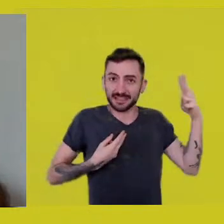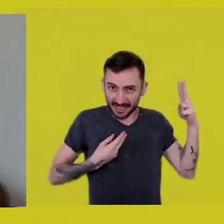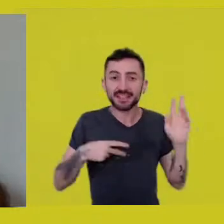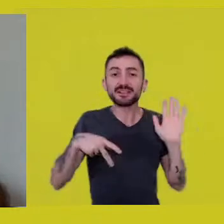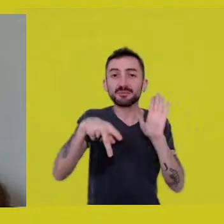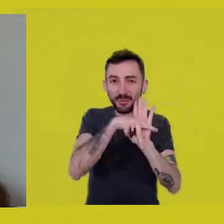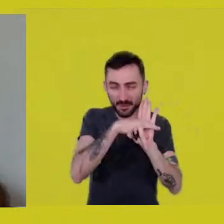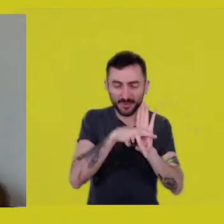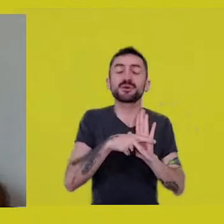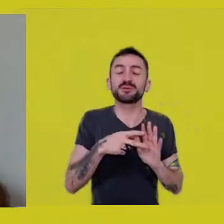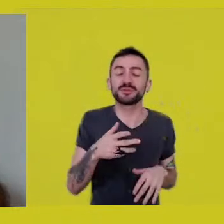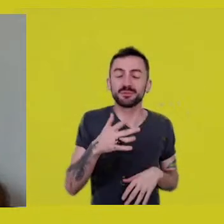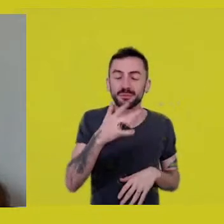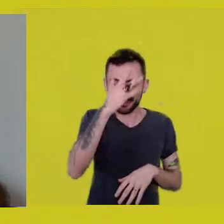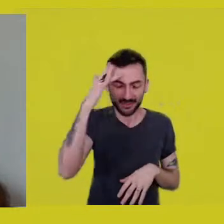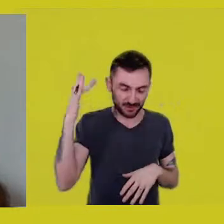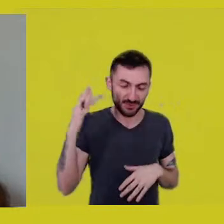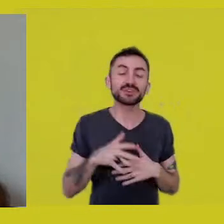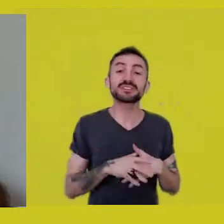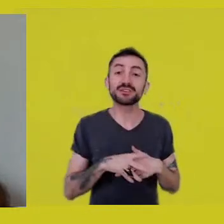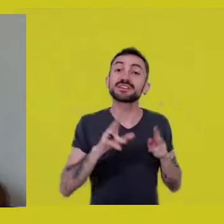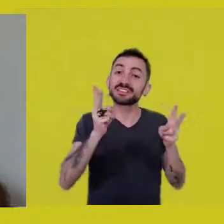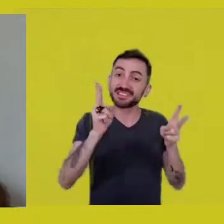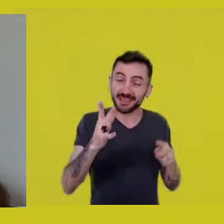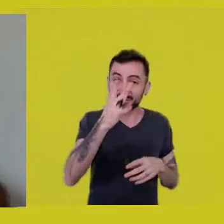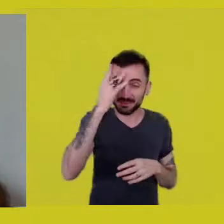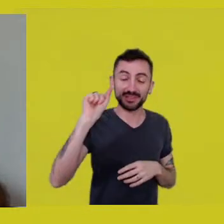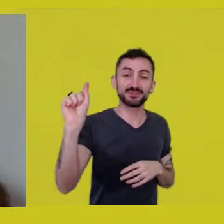Luah Guimarãez is observing the translation.